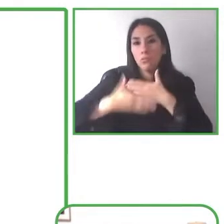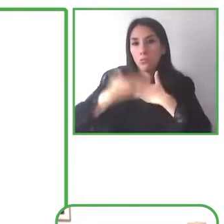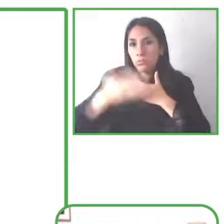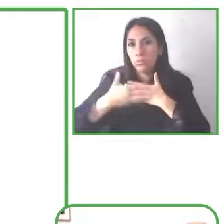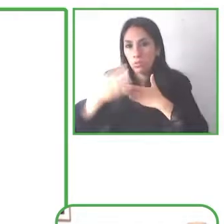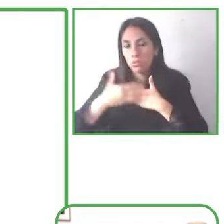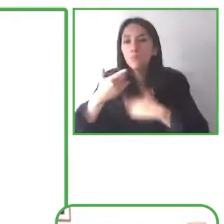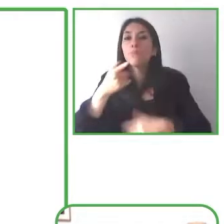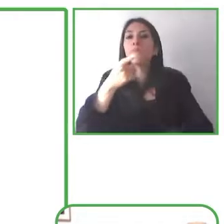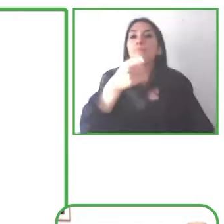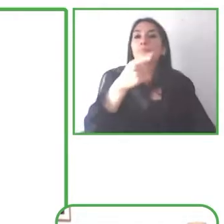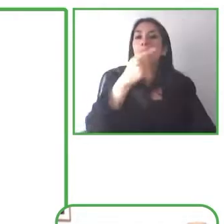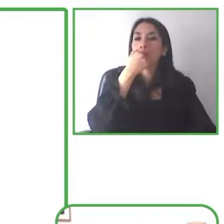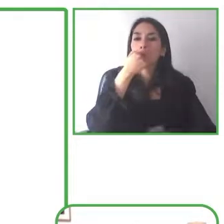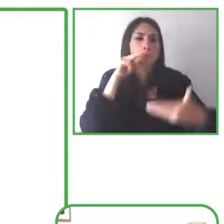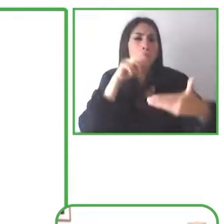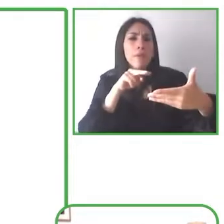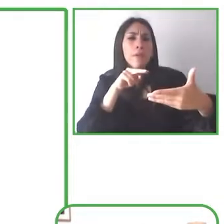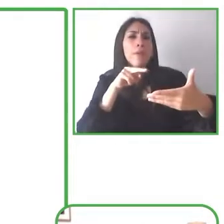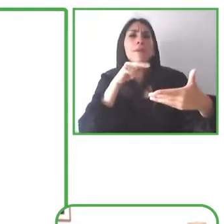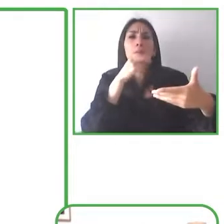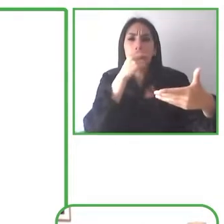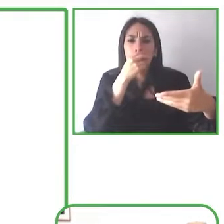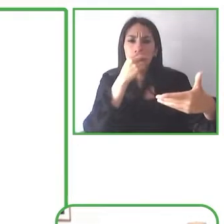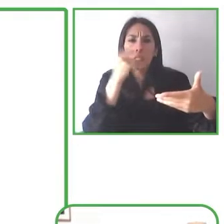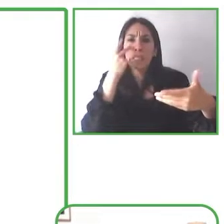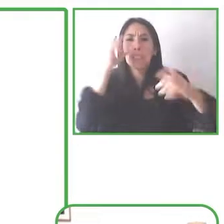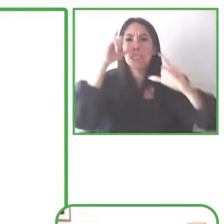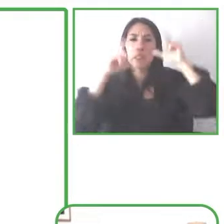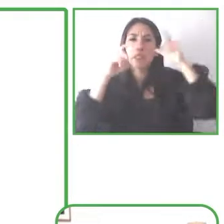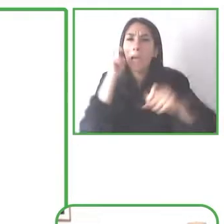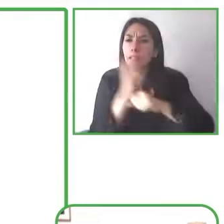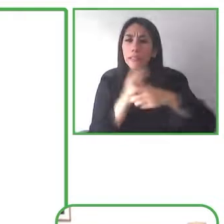you can play things like a text to speech phrase, you can play